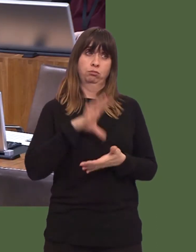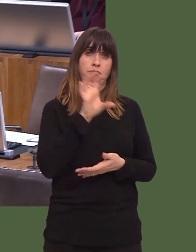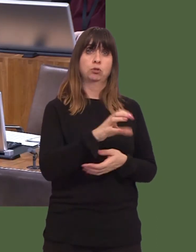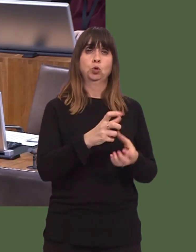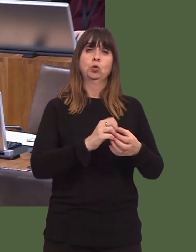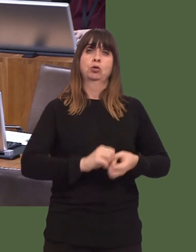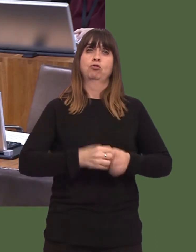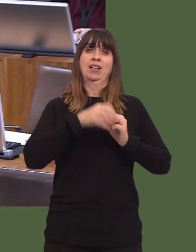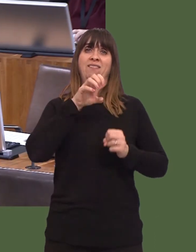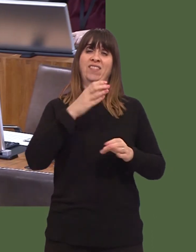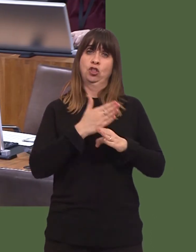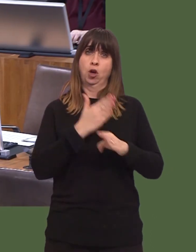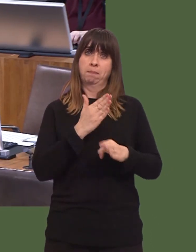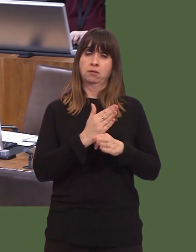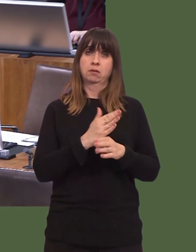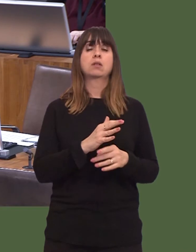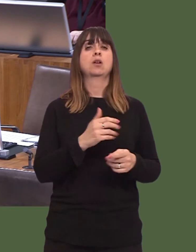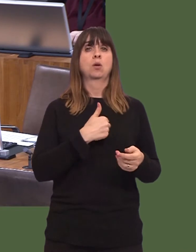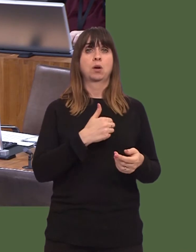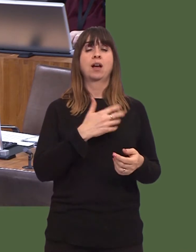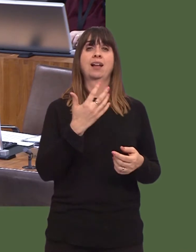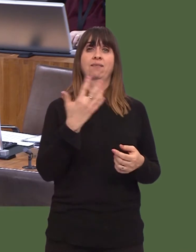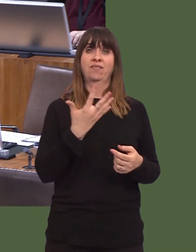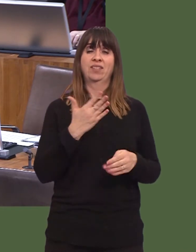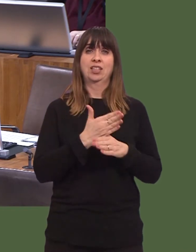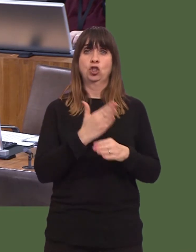jobs and the safeguarding of 15 jobs at the facility in Maesglas.